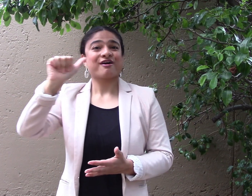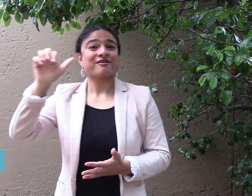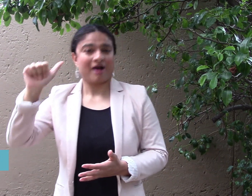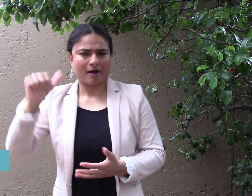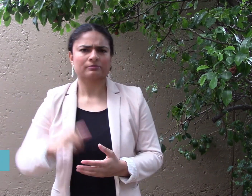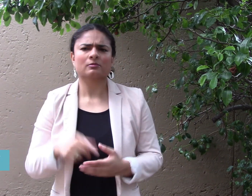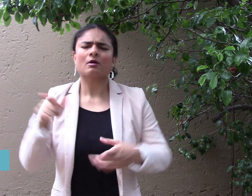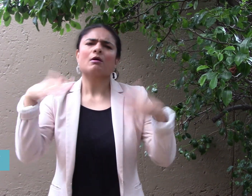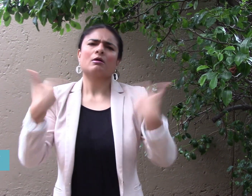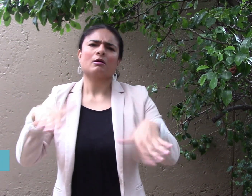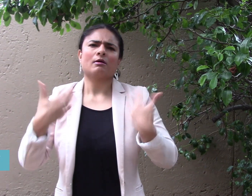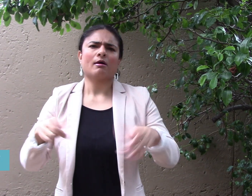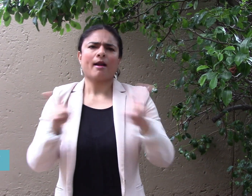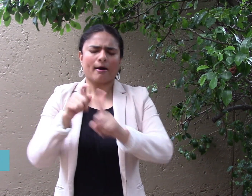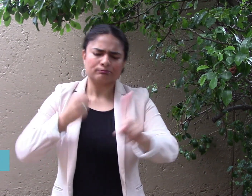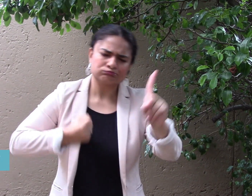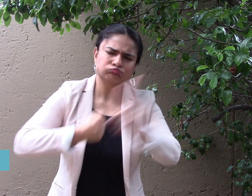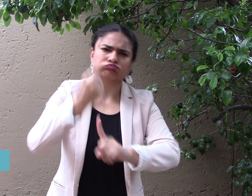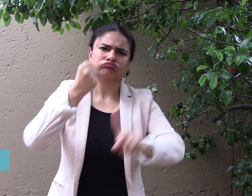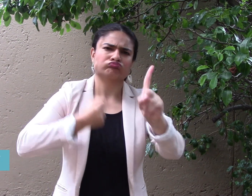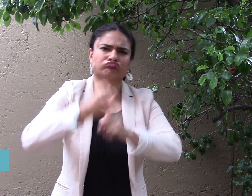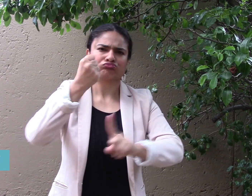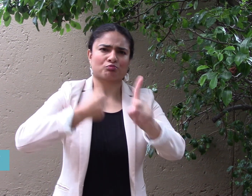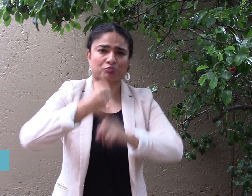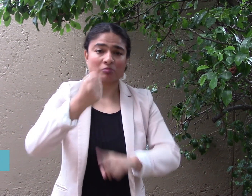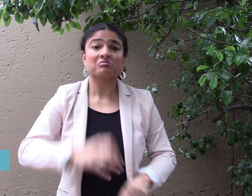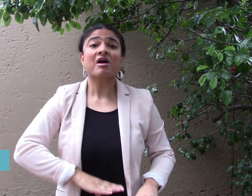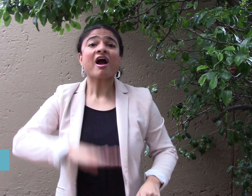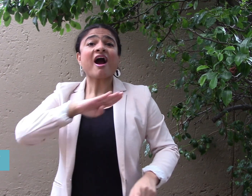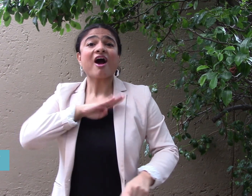When she was 4 years old, she lost her hearing.